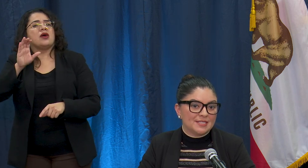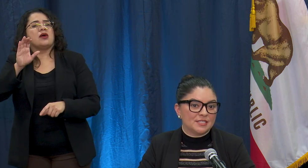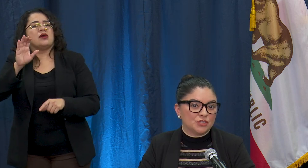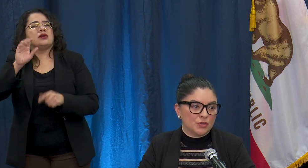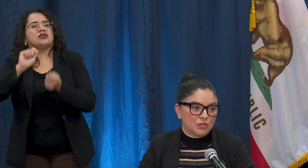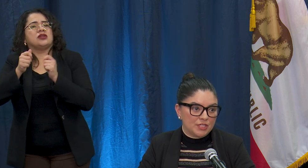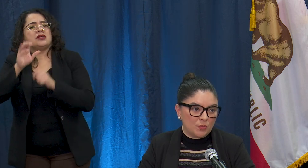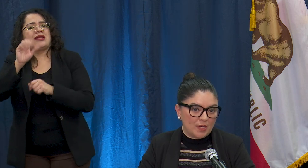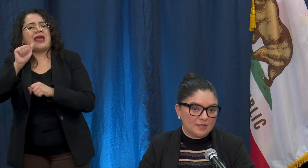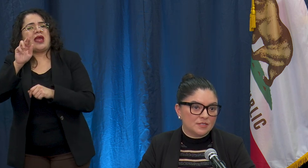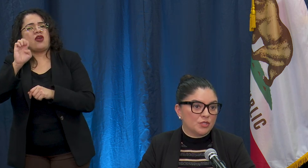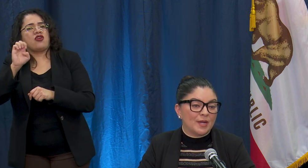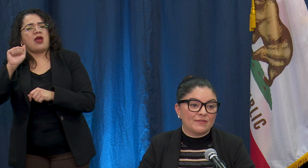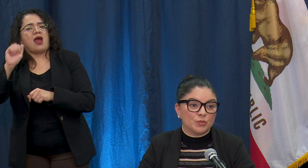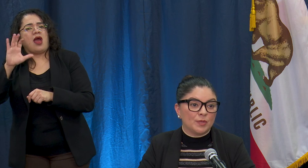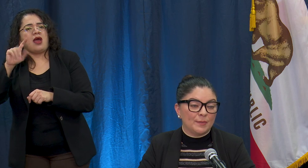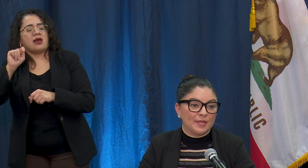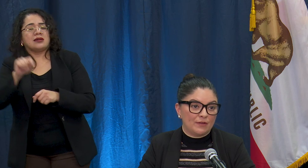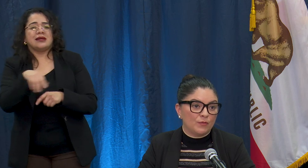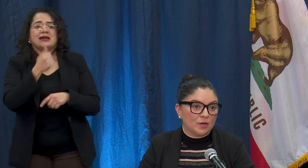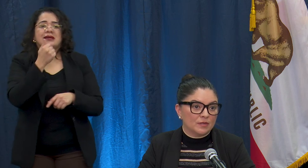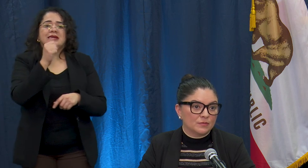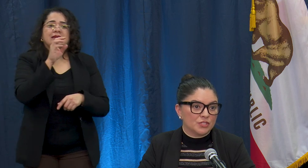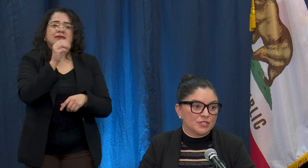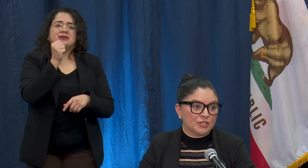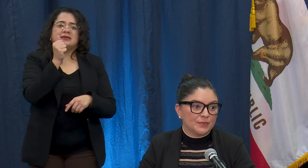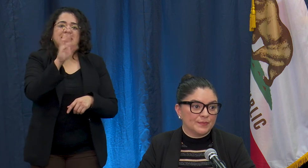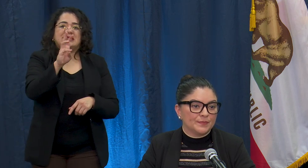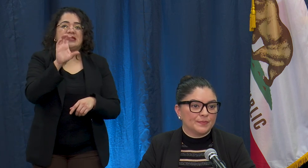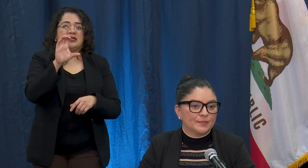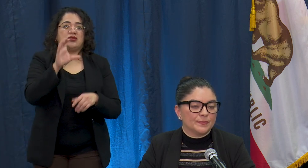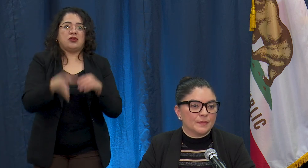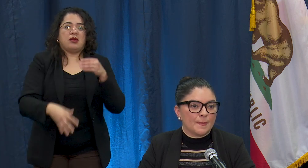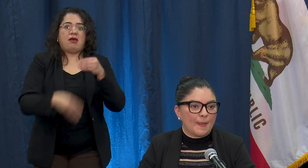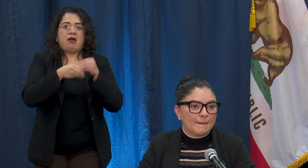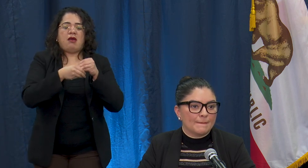additional 13 weeks you don't have to reapply for which is good. Thank you very